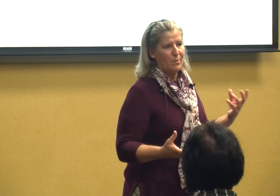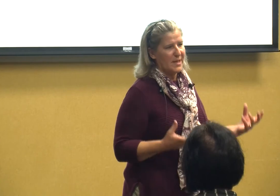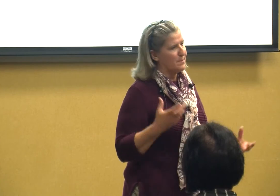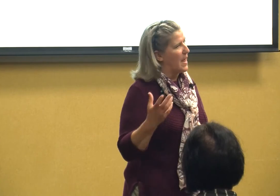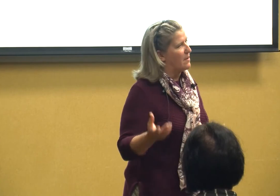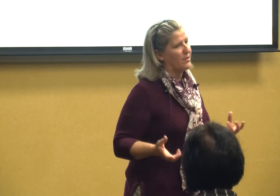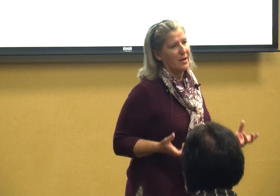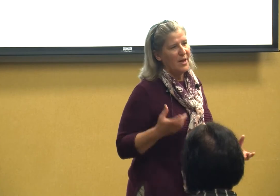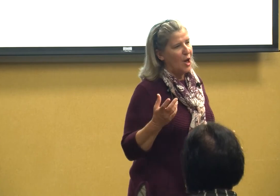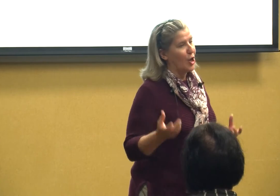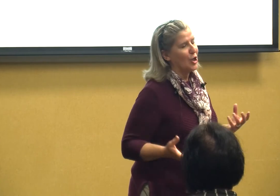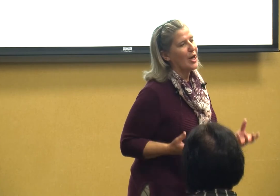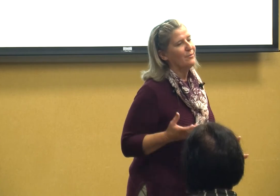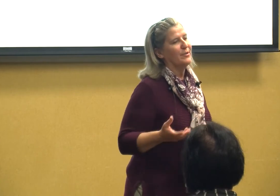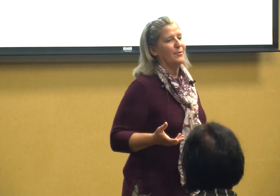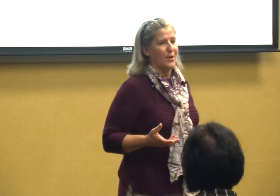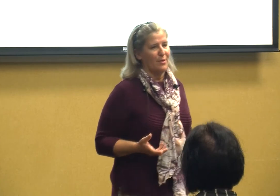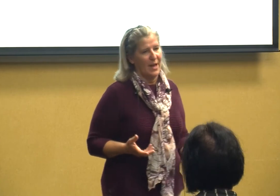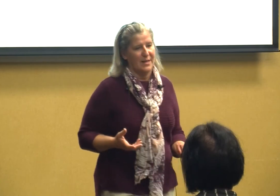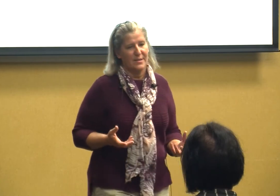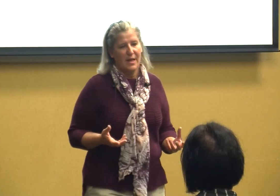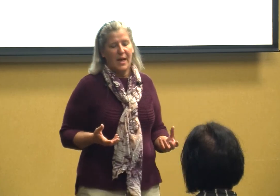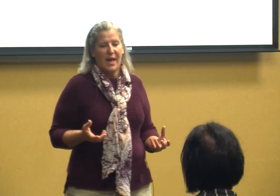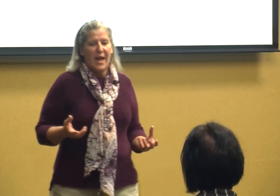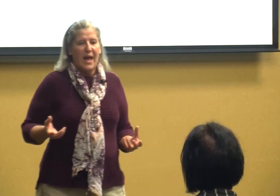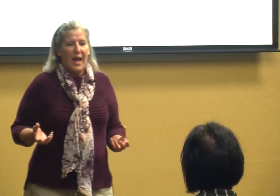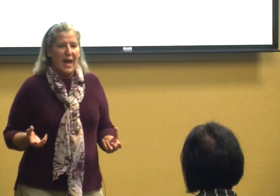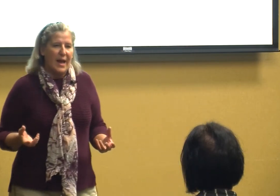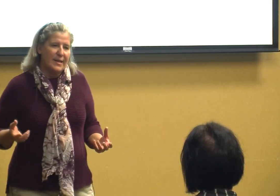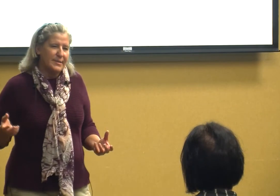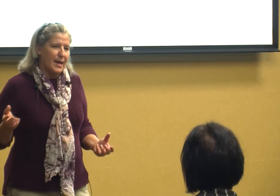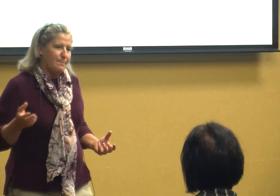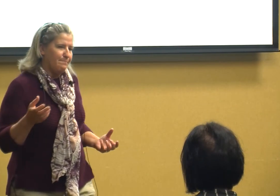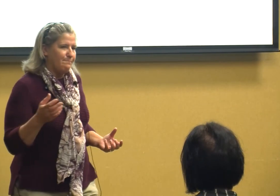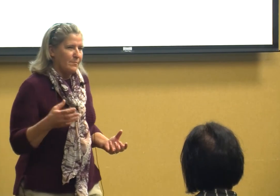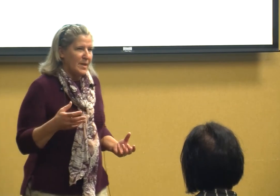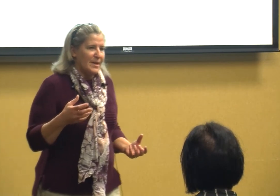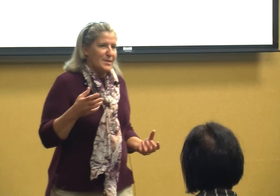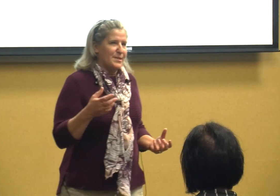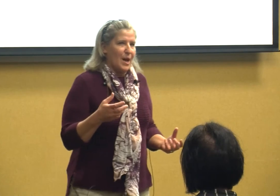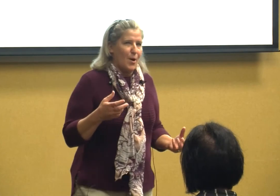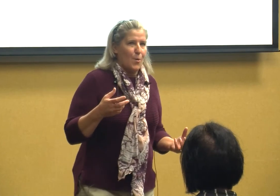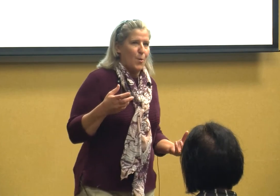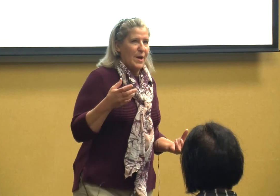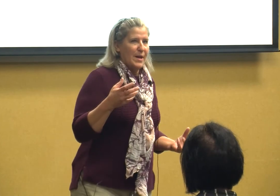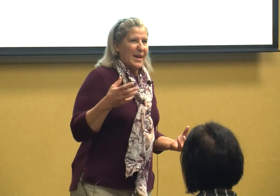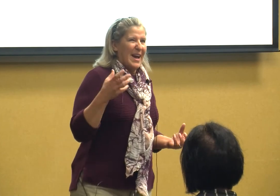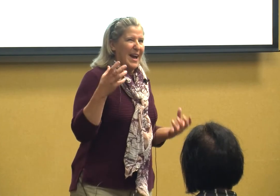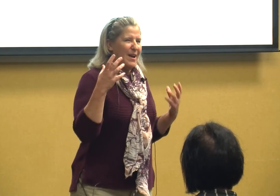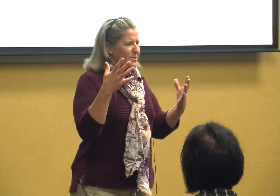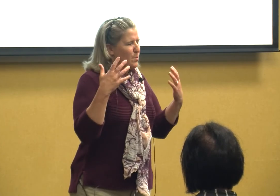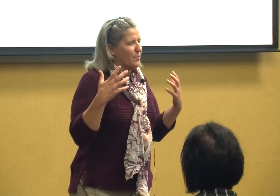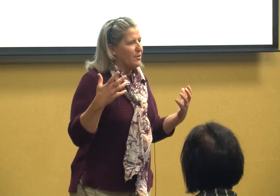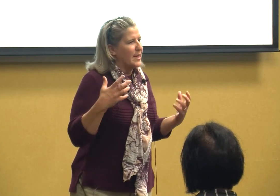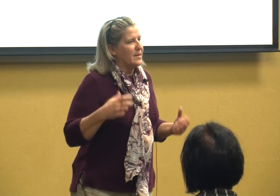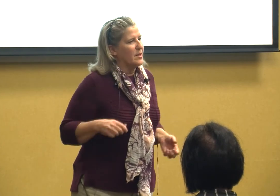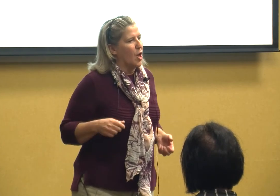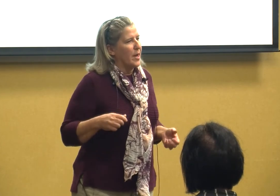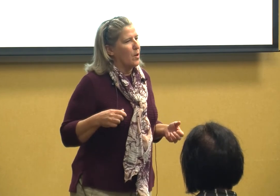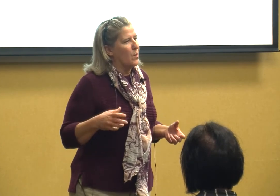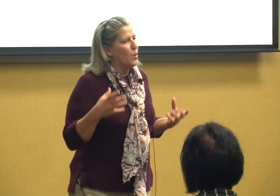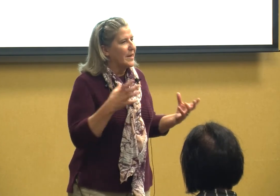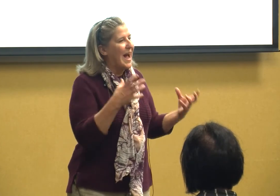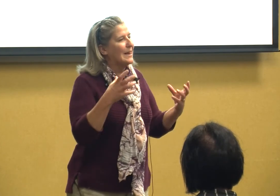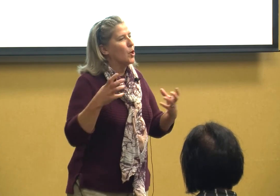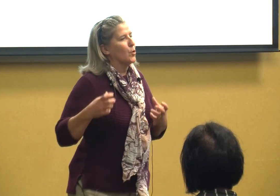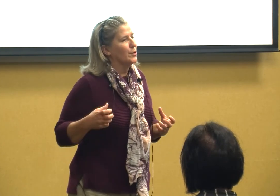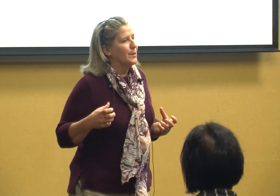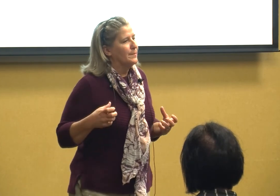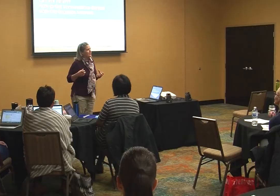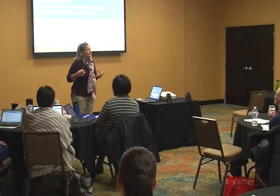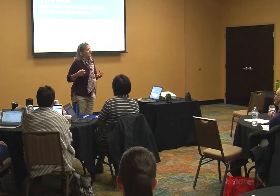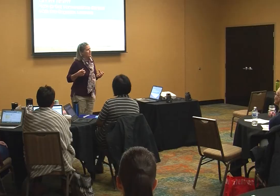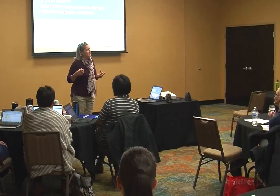mixed bag of a lot of different things and so I also reflected a lot on what I learned because